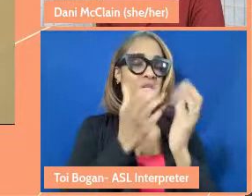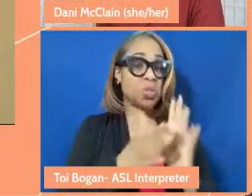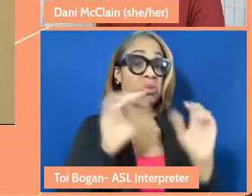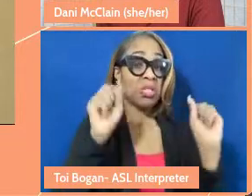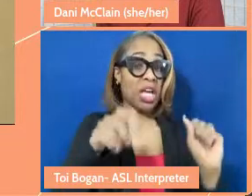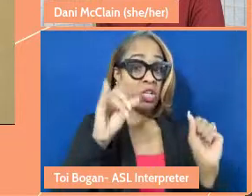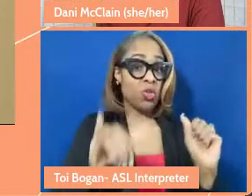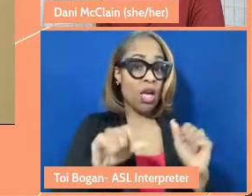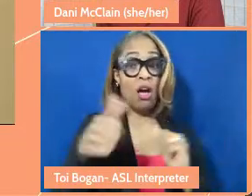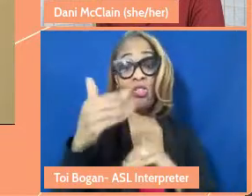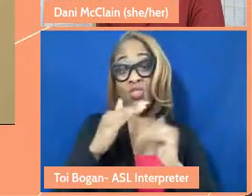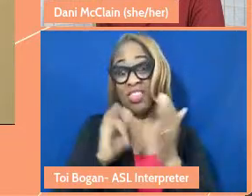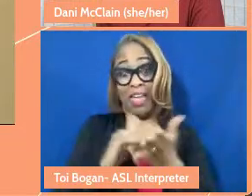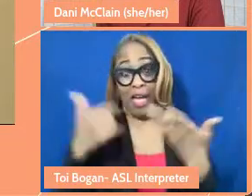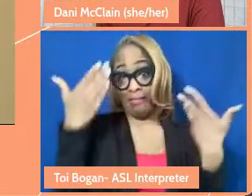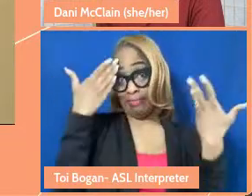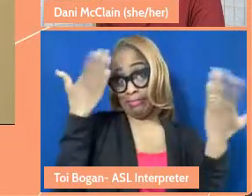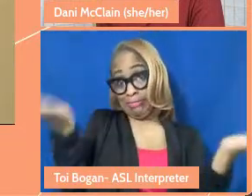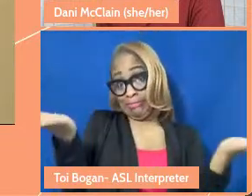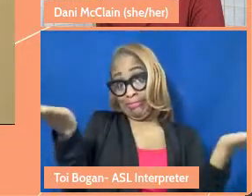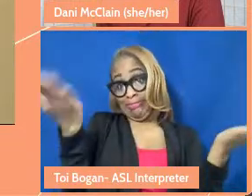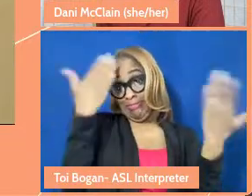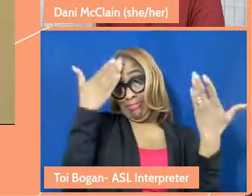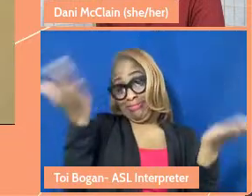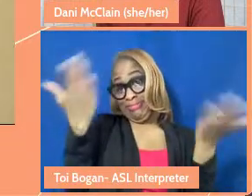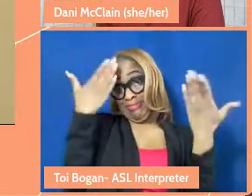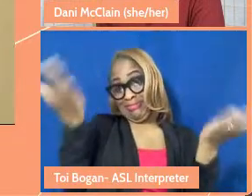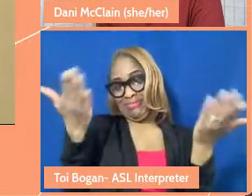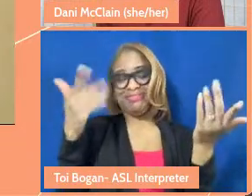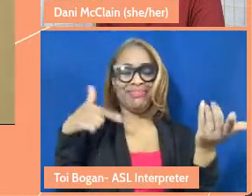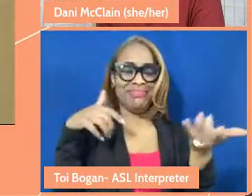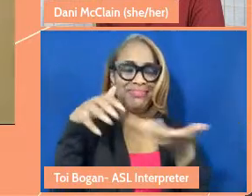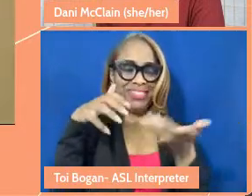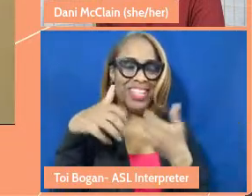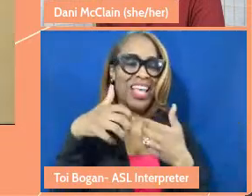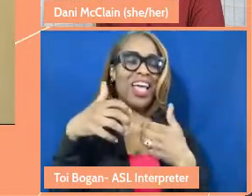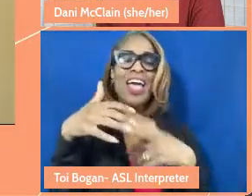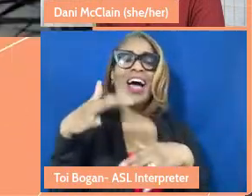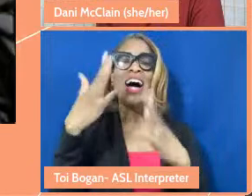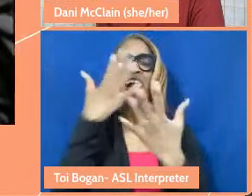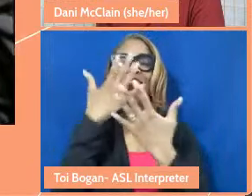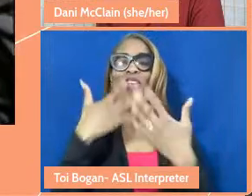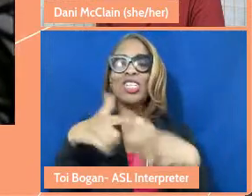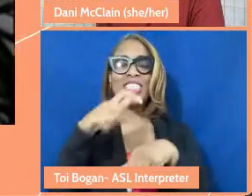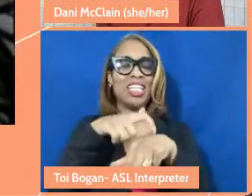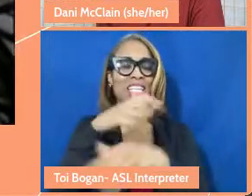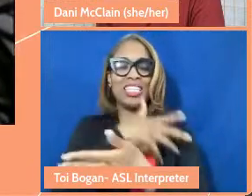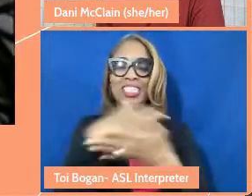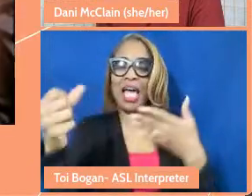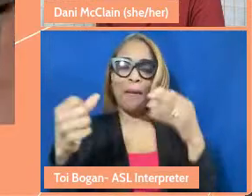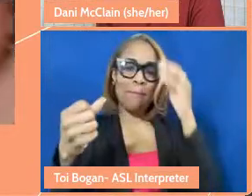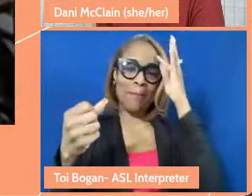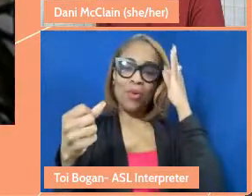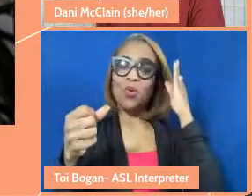I don't know what to do. No, thank you. And unfortunately, we are out time. And like john said, we could have this conversation for